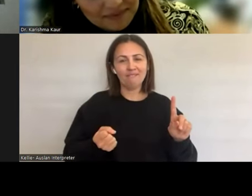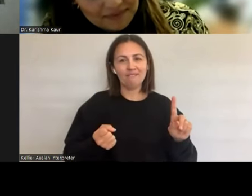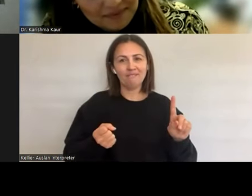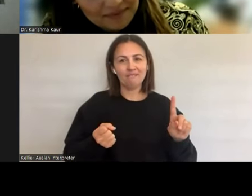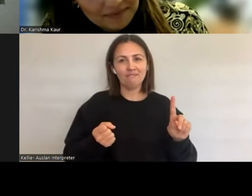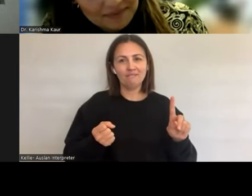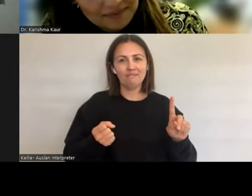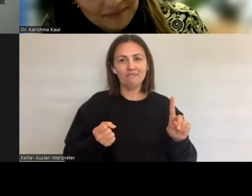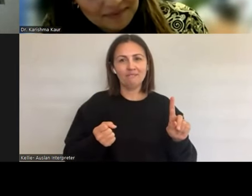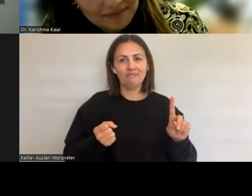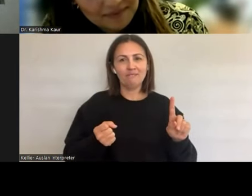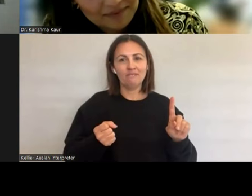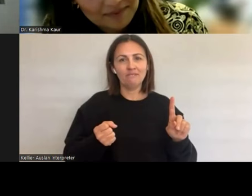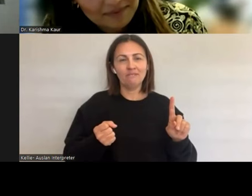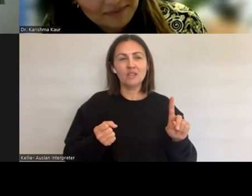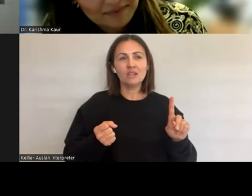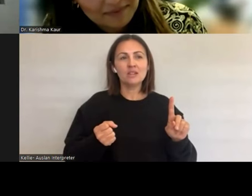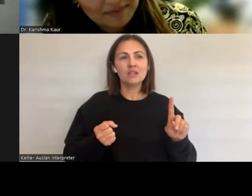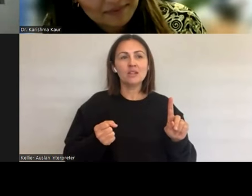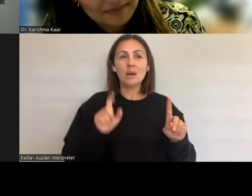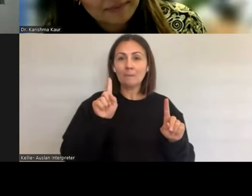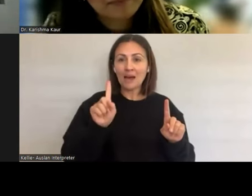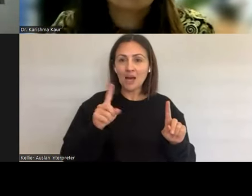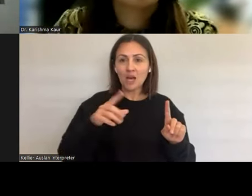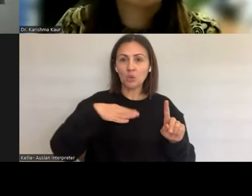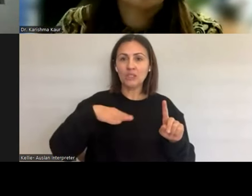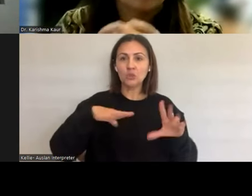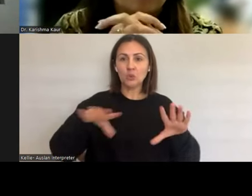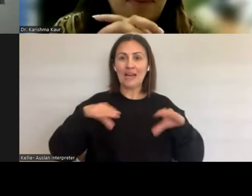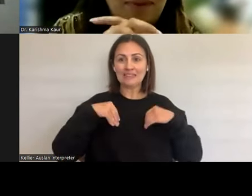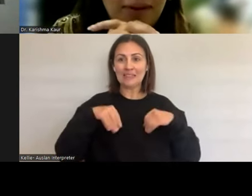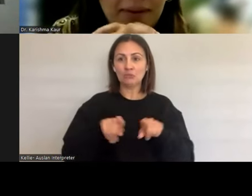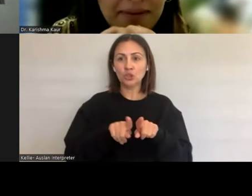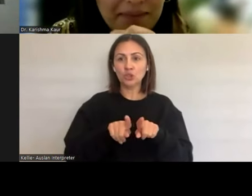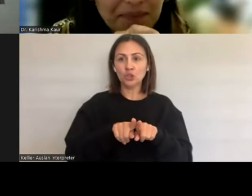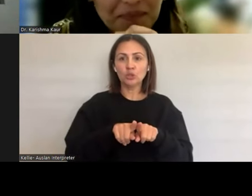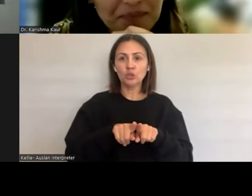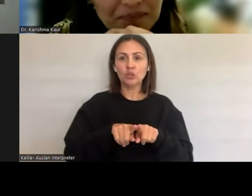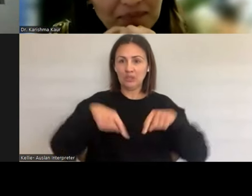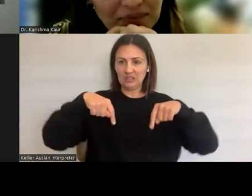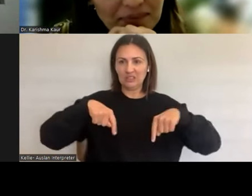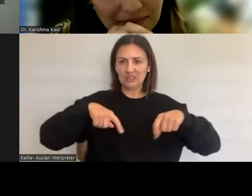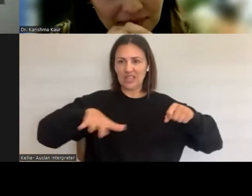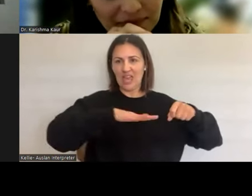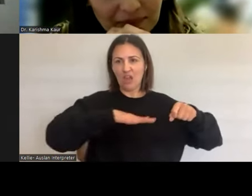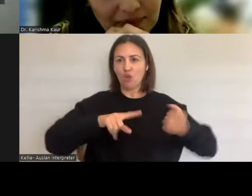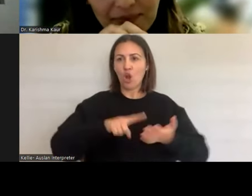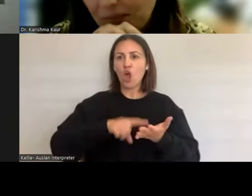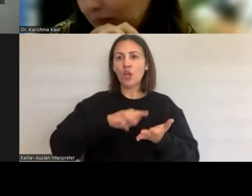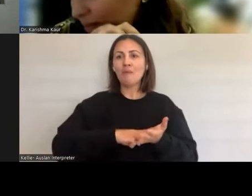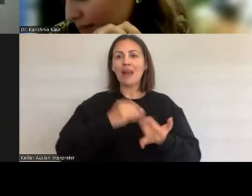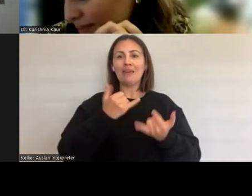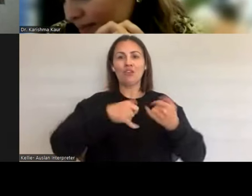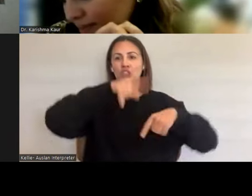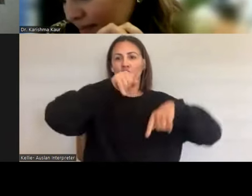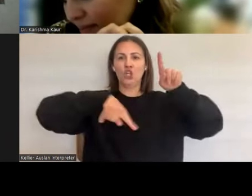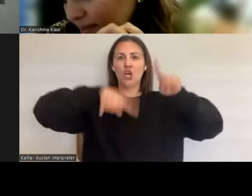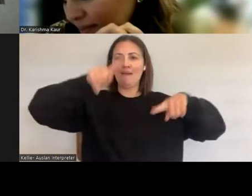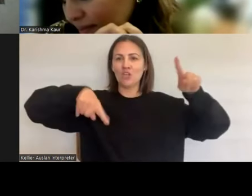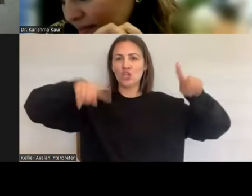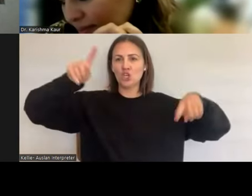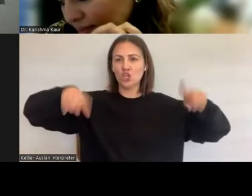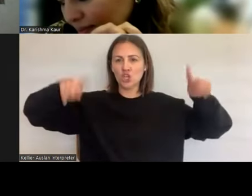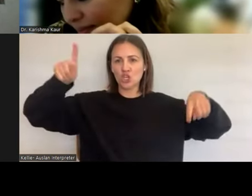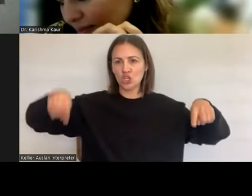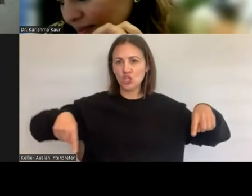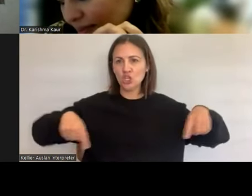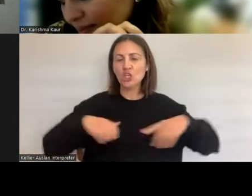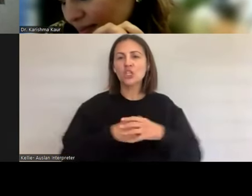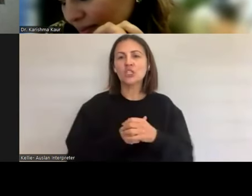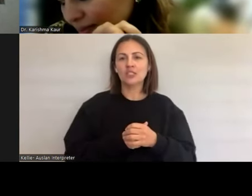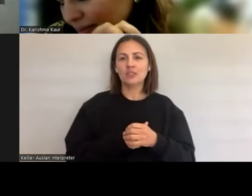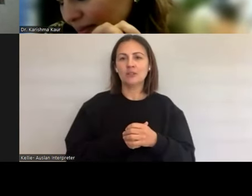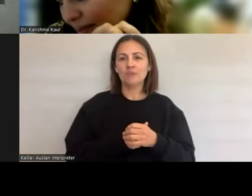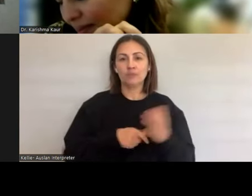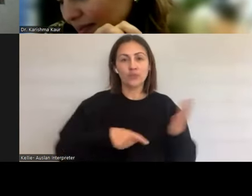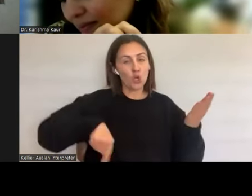but also acknowledging the diversity of the region that we live in. We are extraordinary in what we